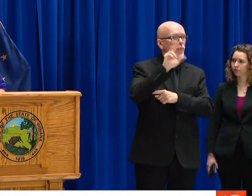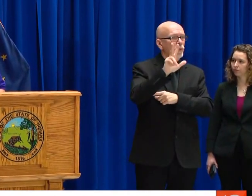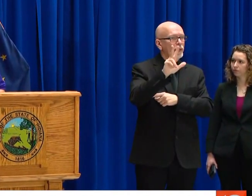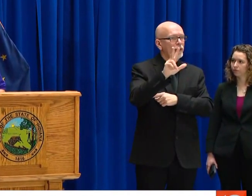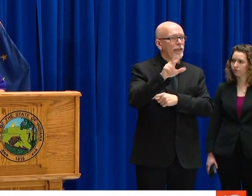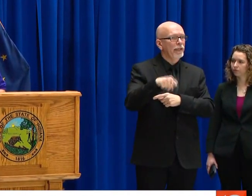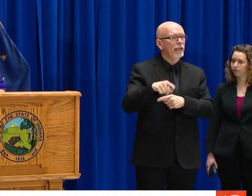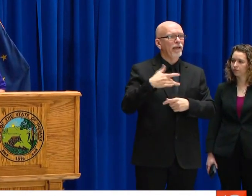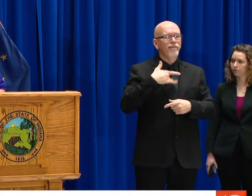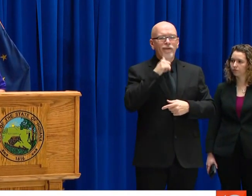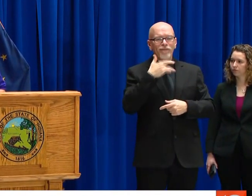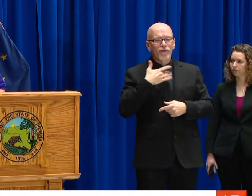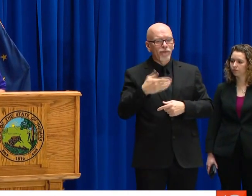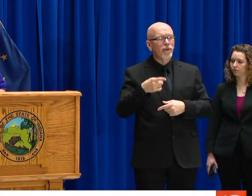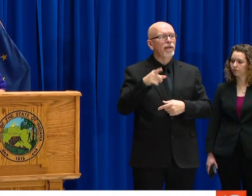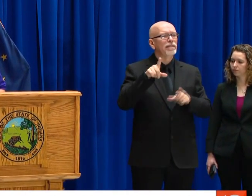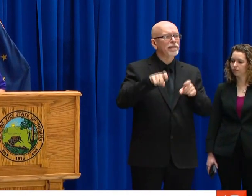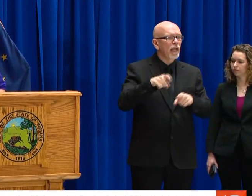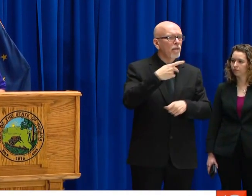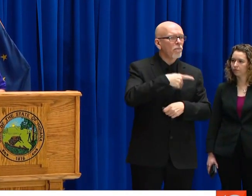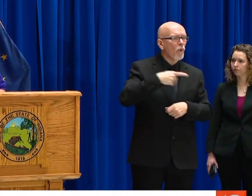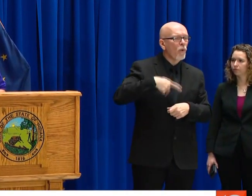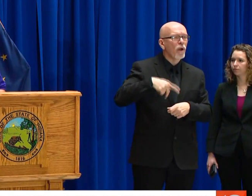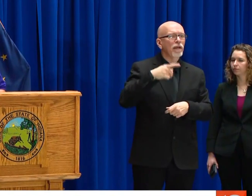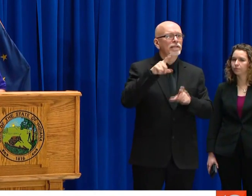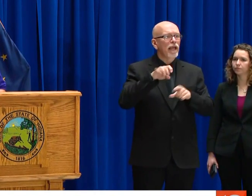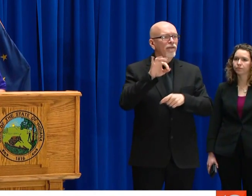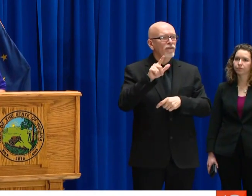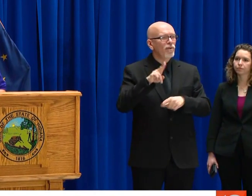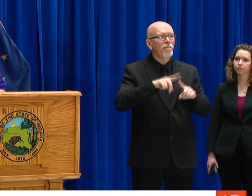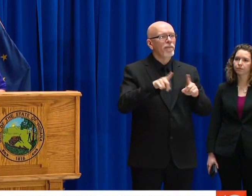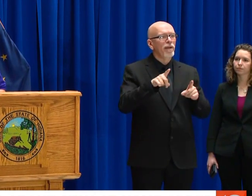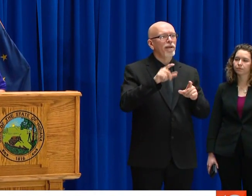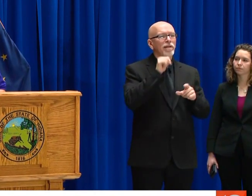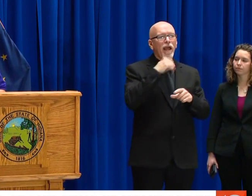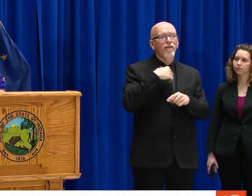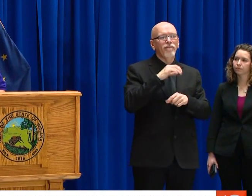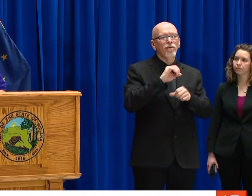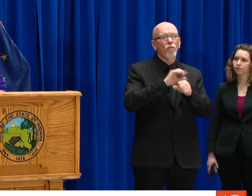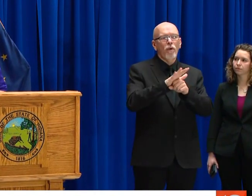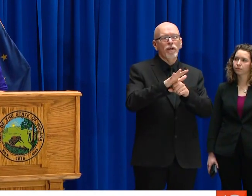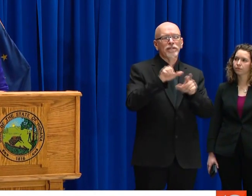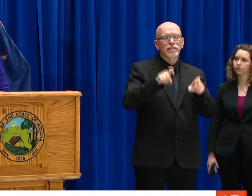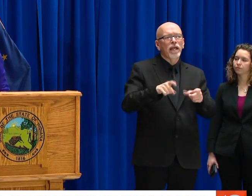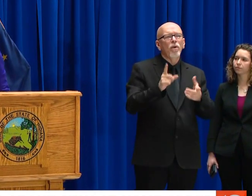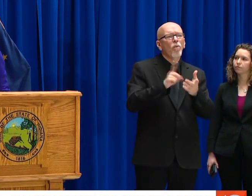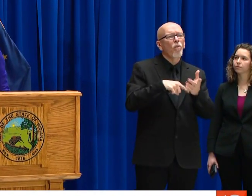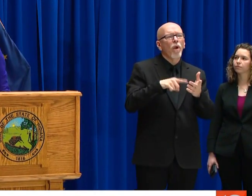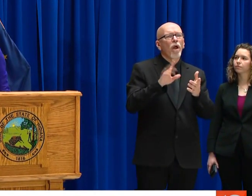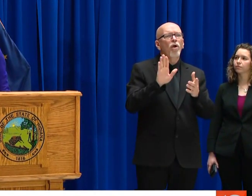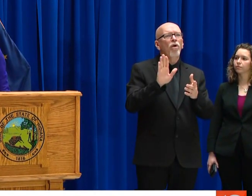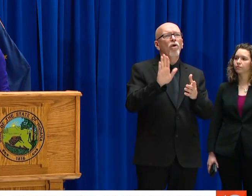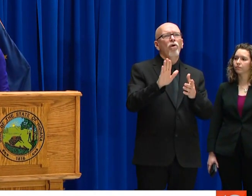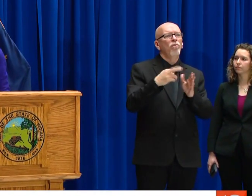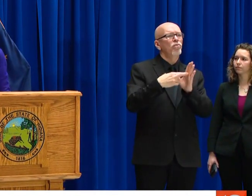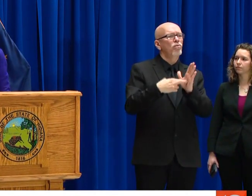WHAT'S THE RULE FOR CHILDREN? I'VE PERSONALLY HEARD FROM SOMEONE WHO HAD A CHILD THIS WEEKEND WHO HAD A 103 FEVER,